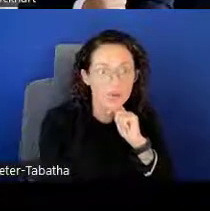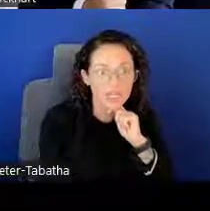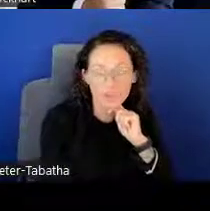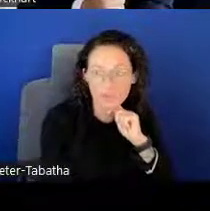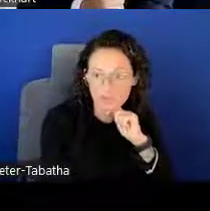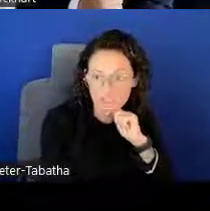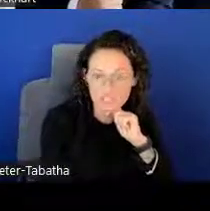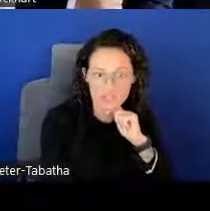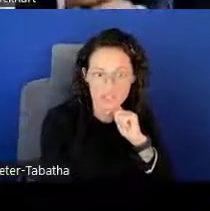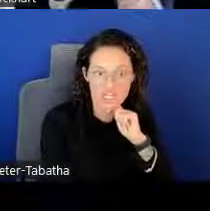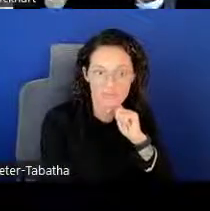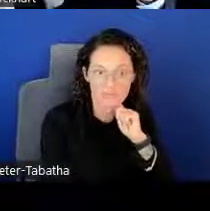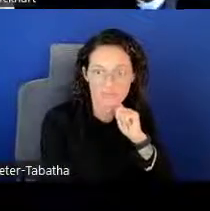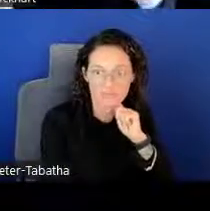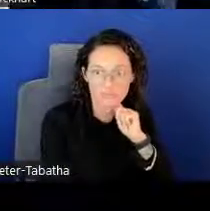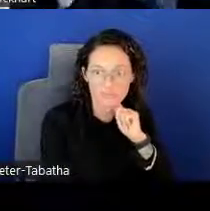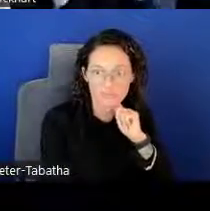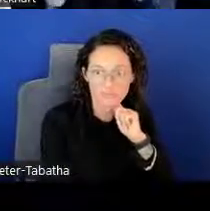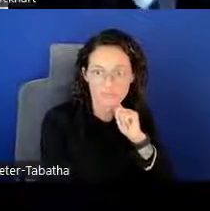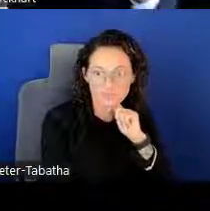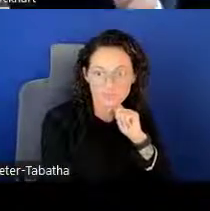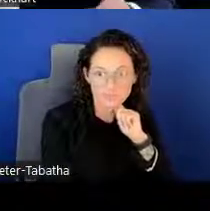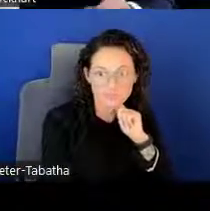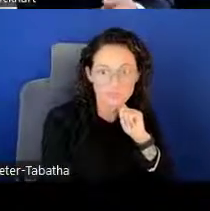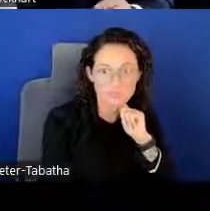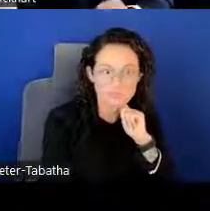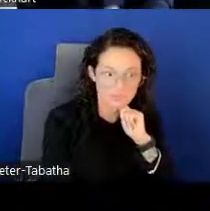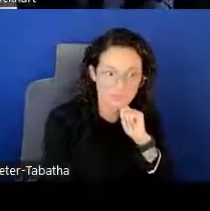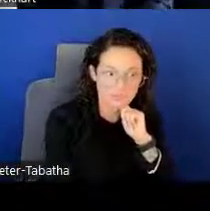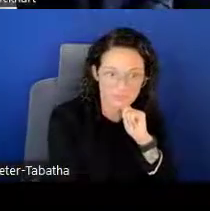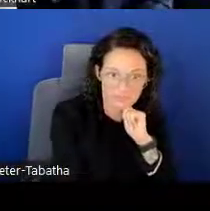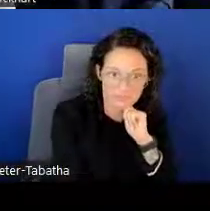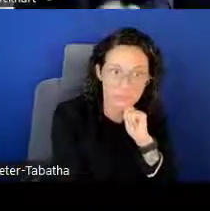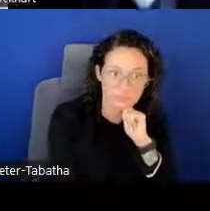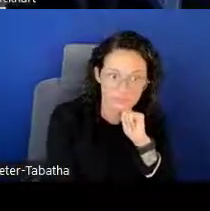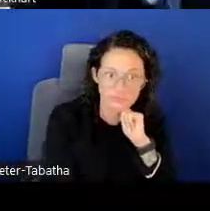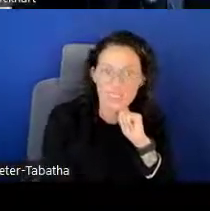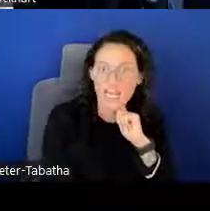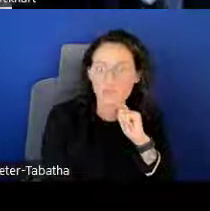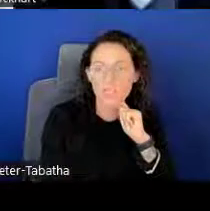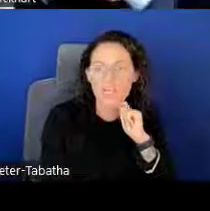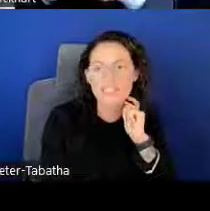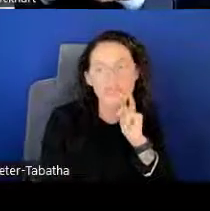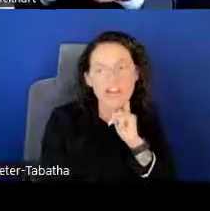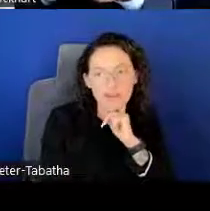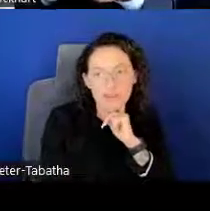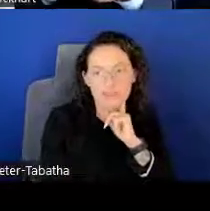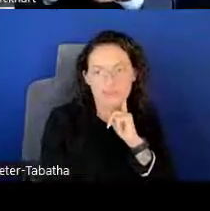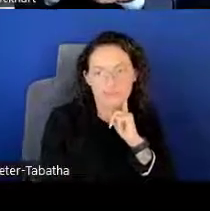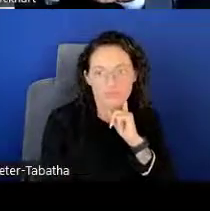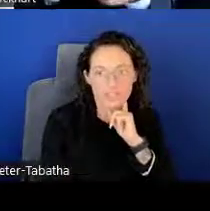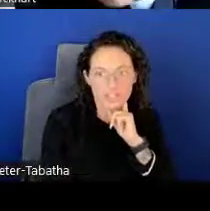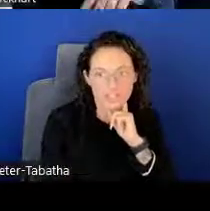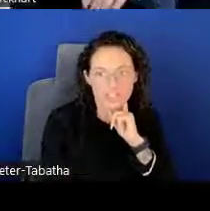what you will be researching as well as the environment of the research,